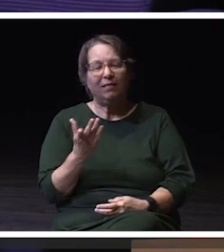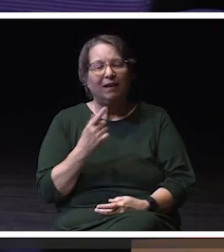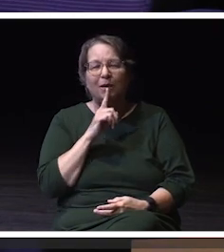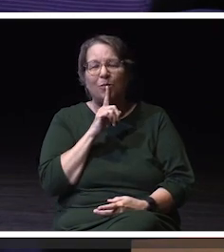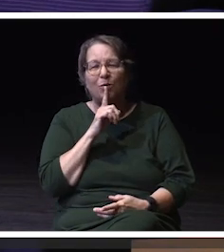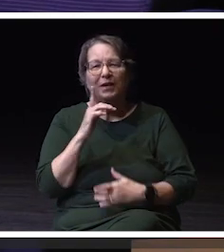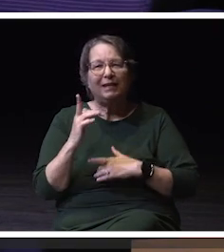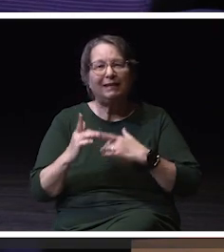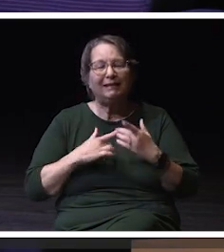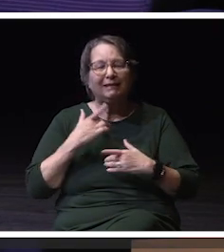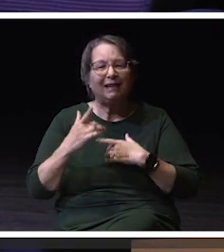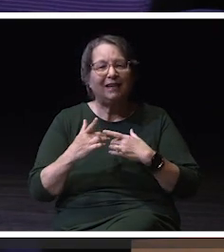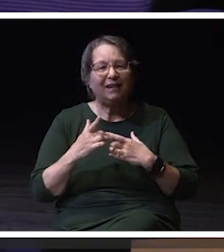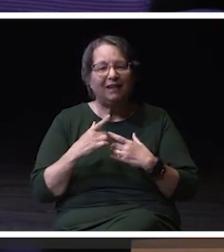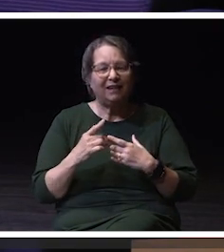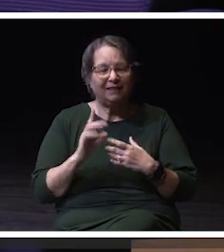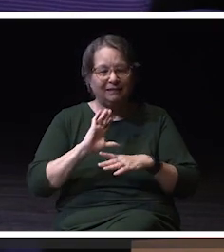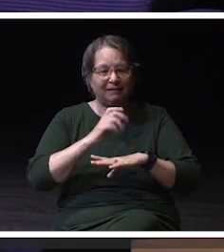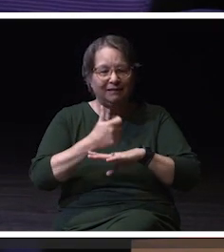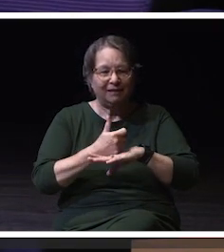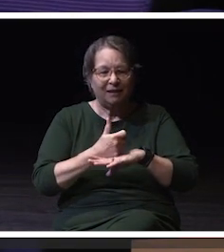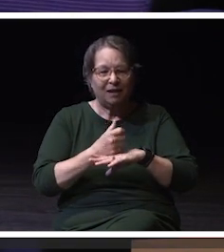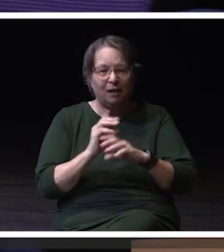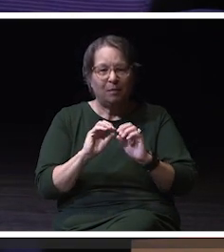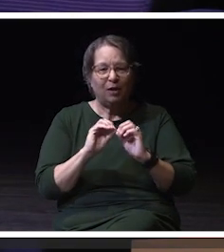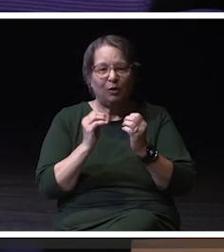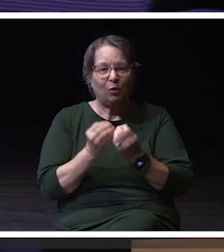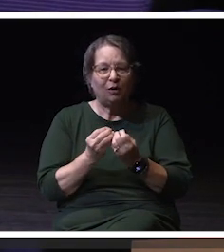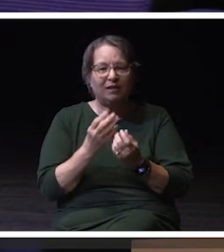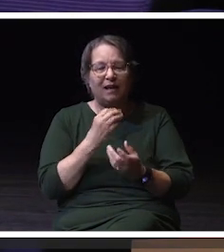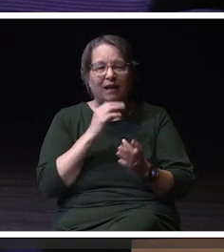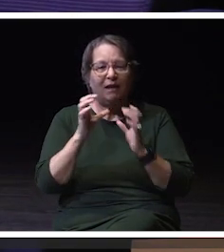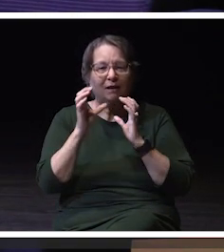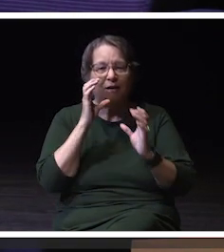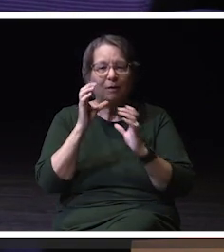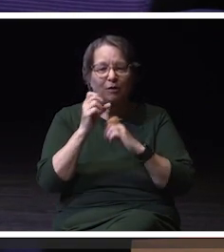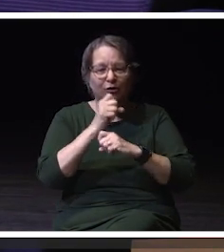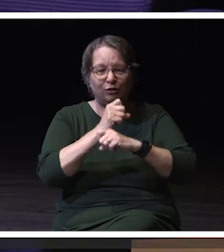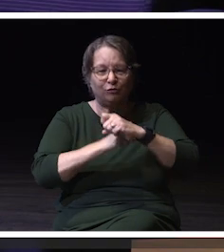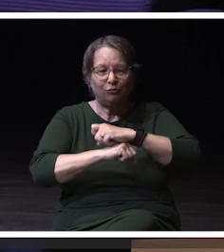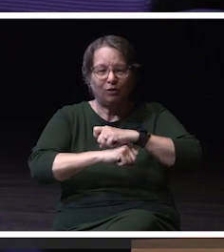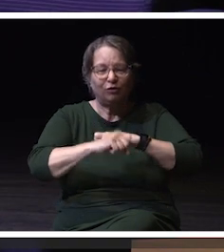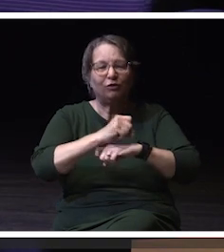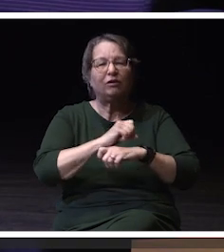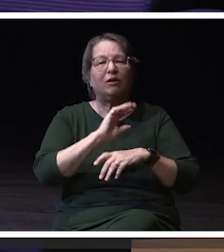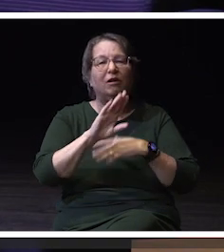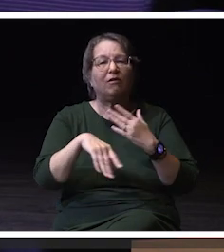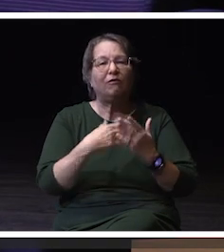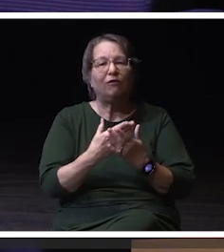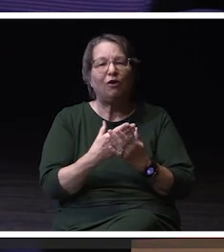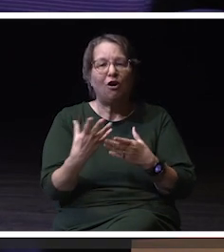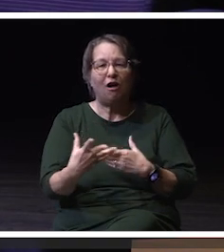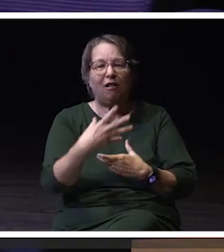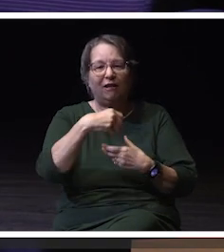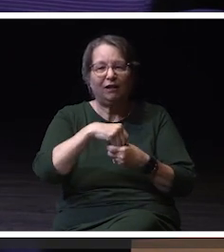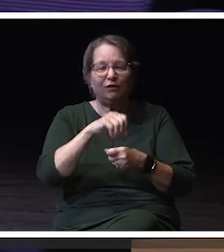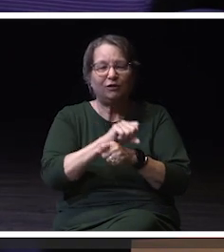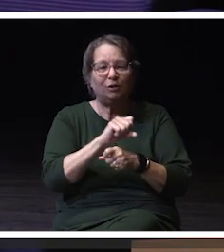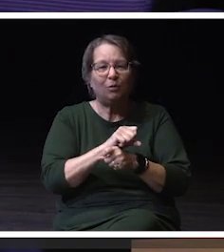is implementing an organizational and communication structure for all of the inclusivity work that's happening at Whitewater.